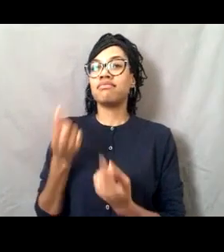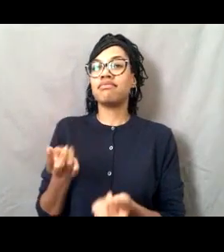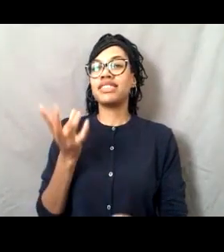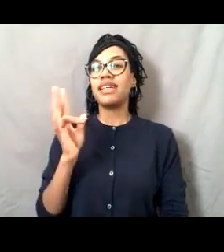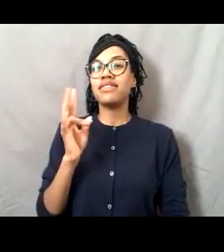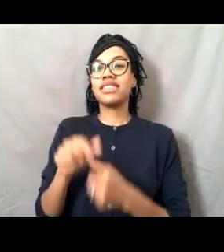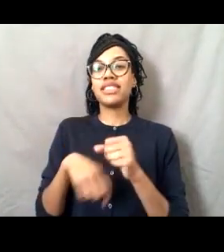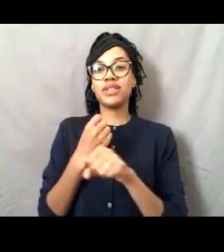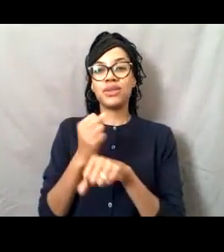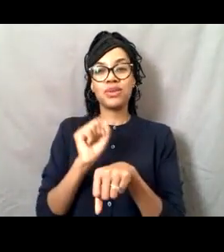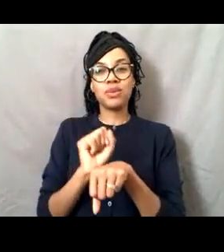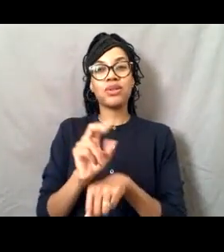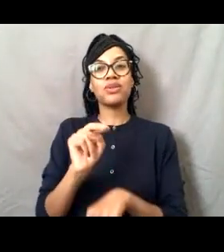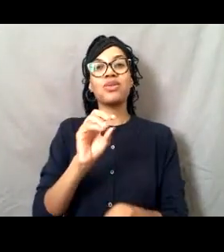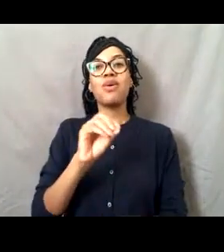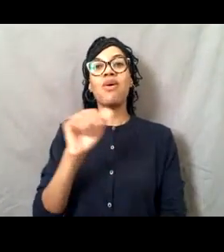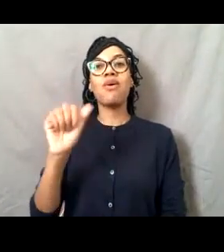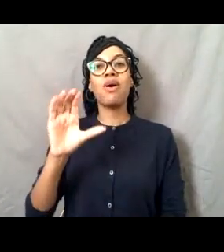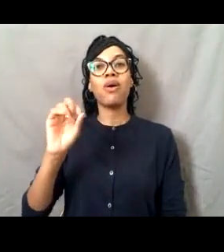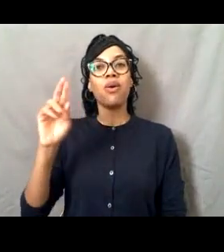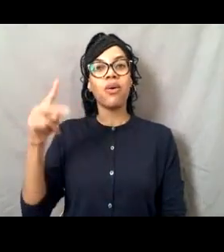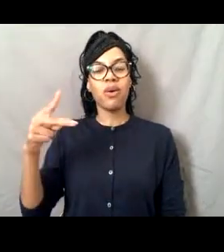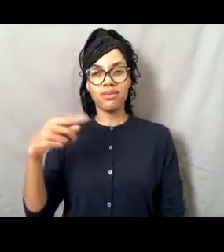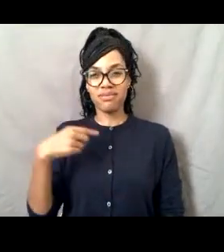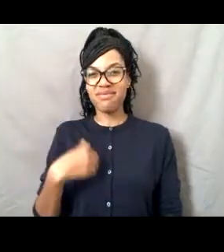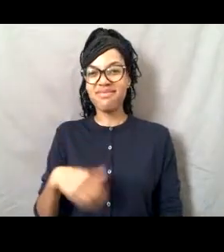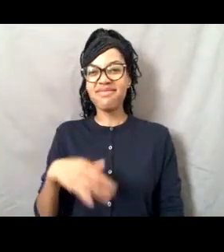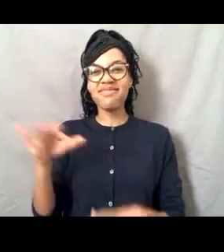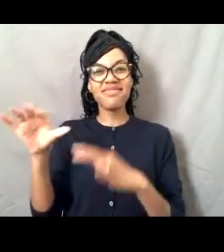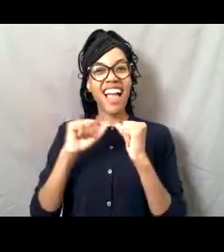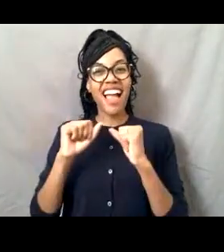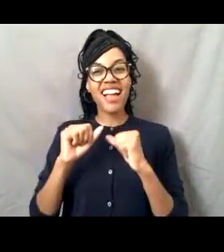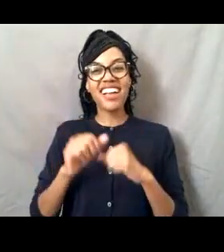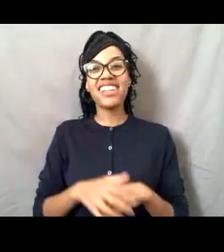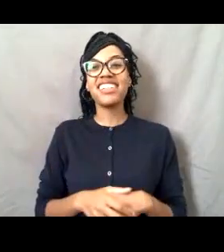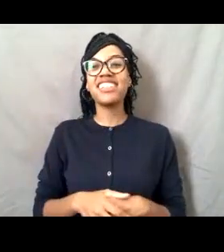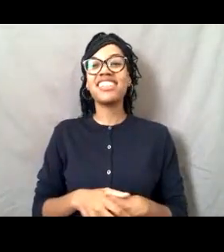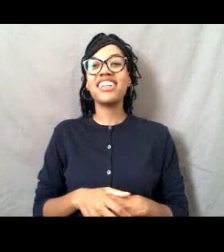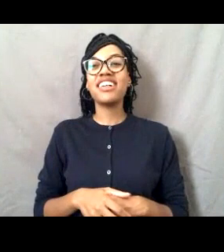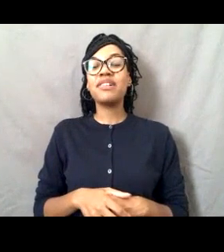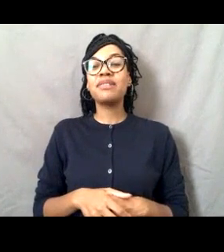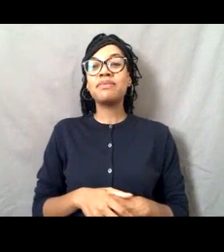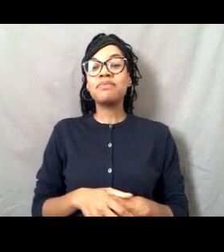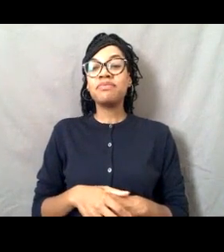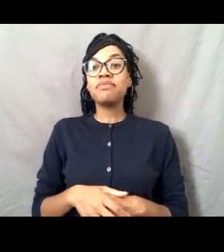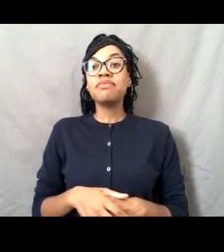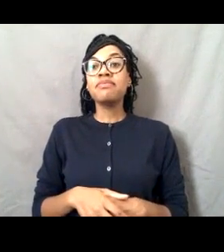which is really hard to believe, it's gone by very quickly. I have completed four sea assignments